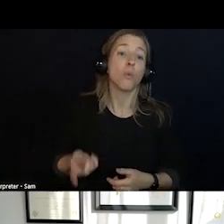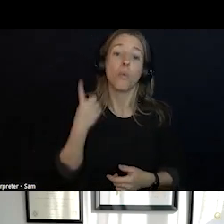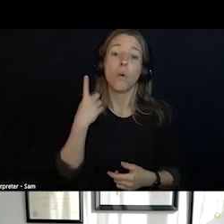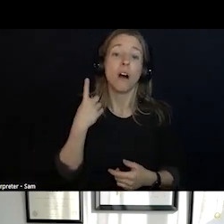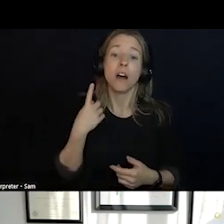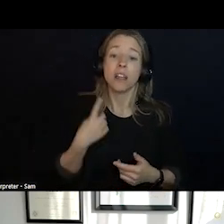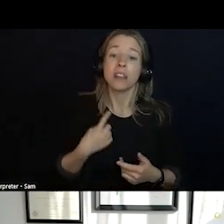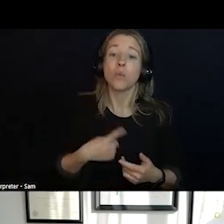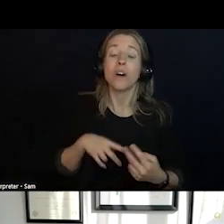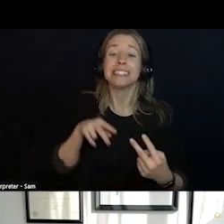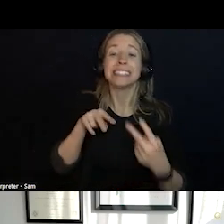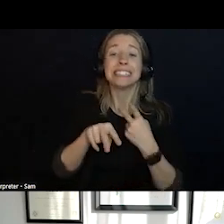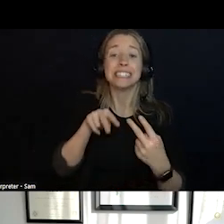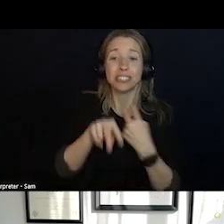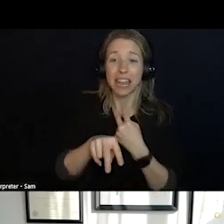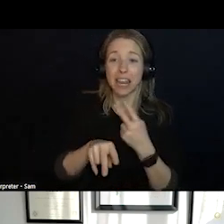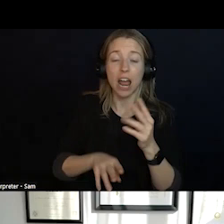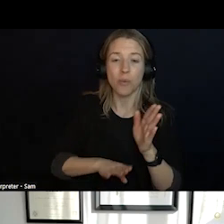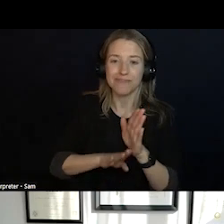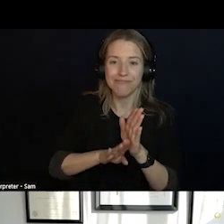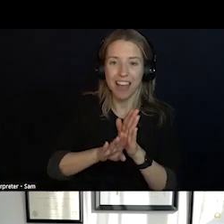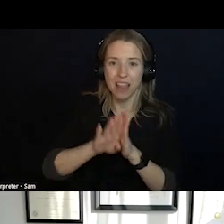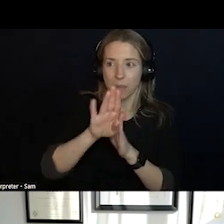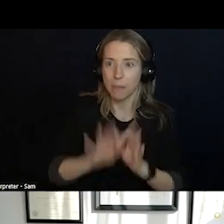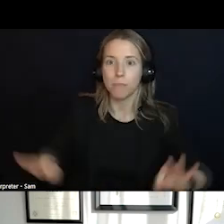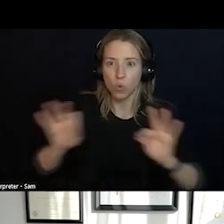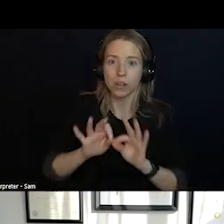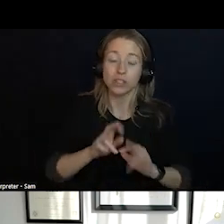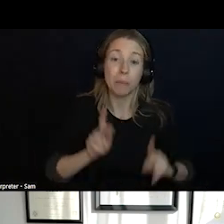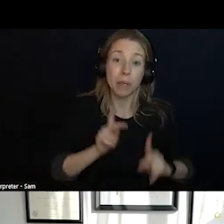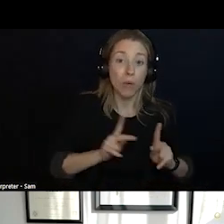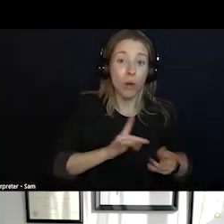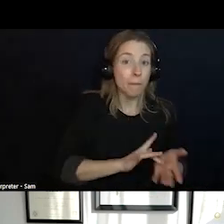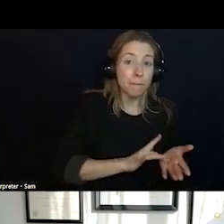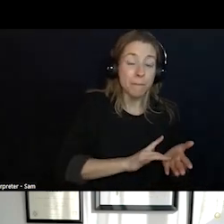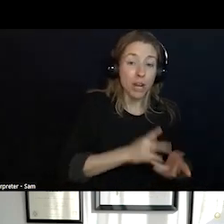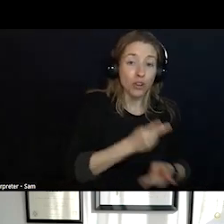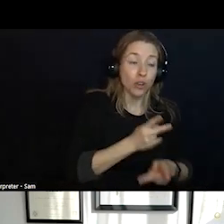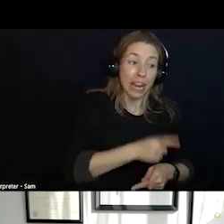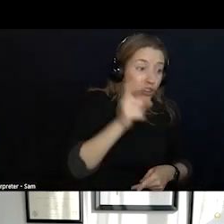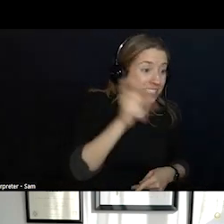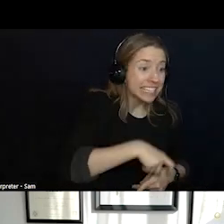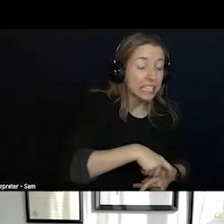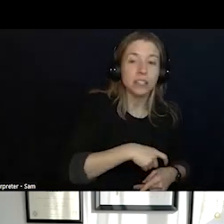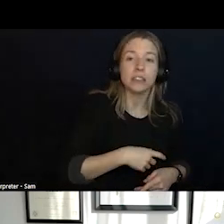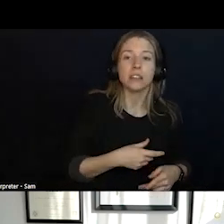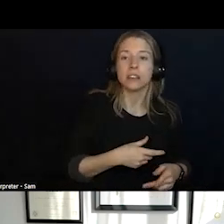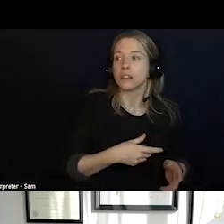ACCIDENTS AND NOT ABLE TO GET MEDICAL CARE AND DIED INSTEAD ON